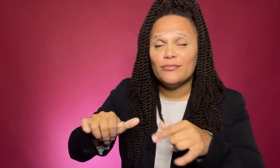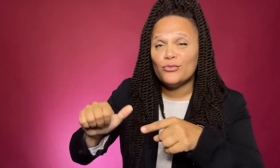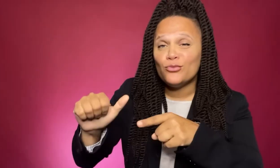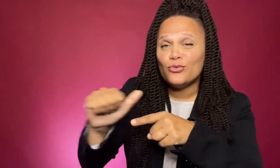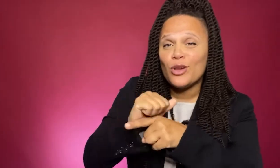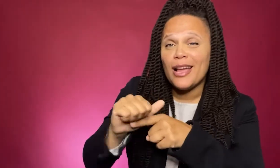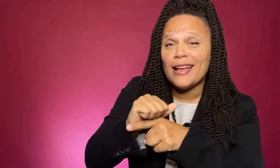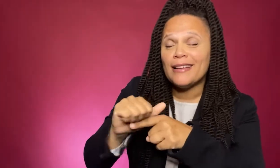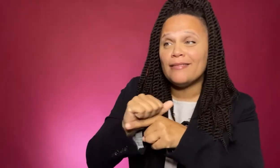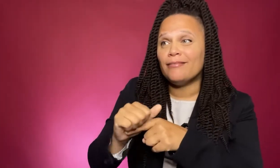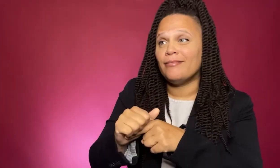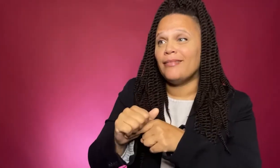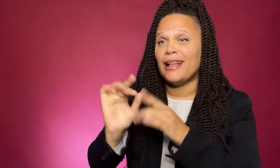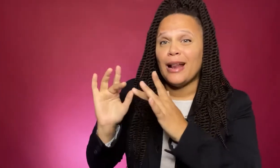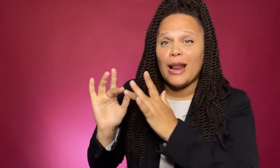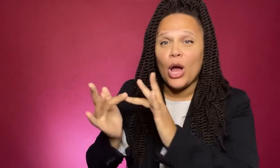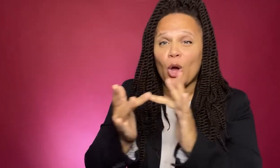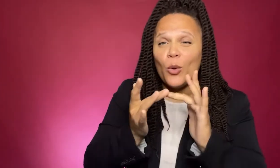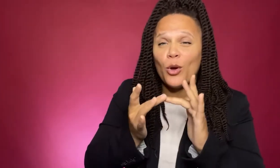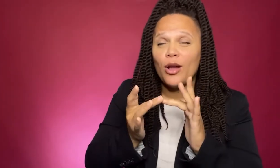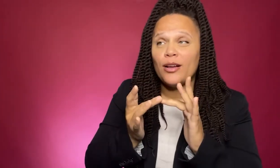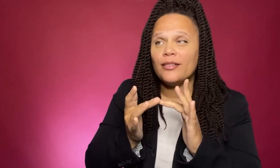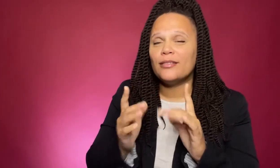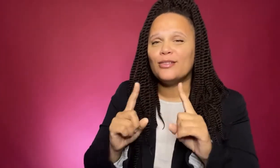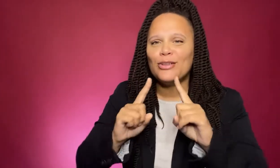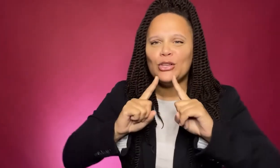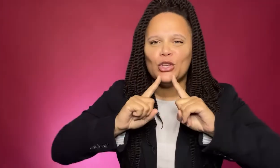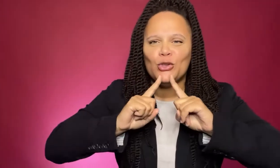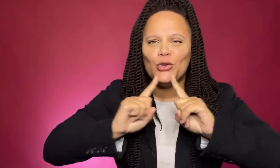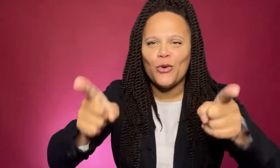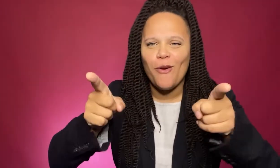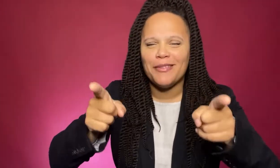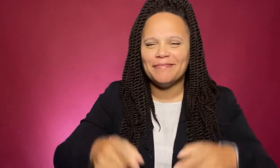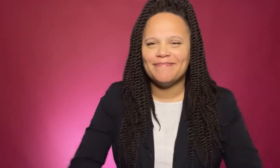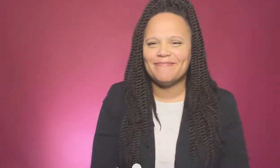creating training, and networking opportunities, I say, "absolutely!"